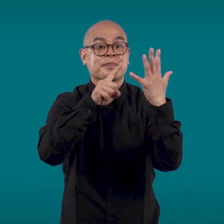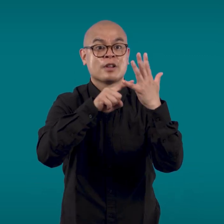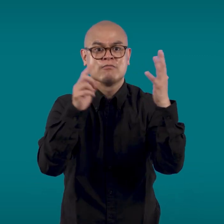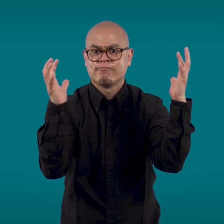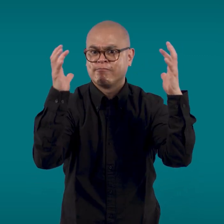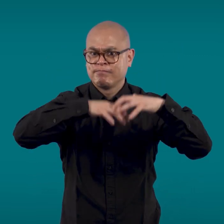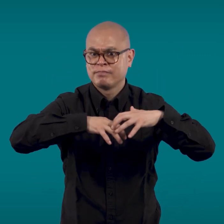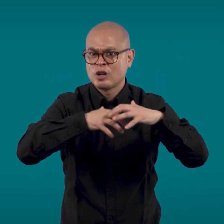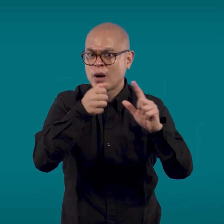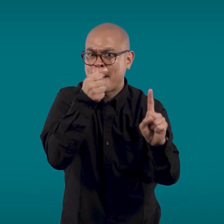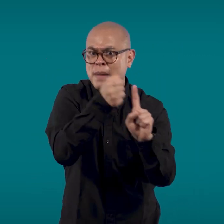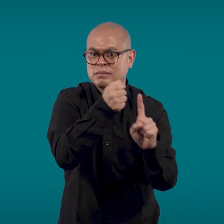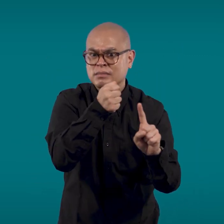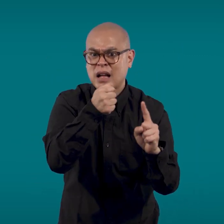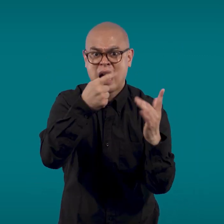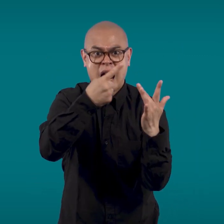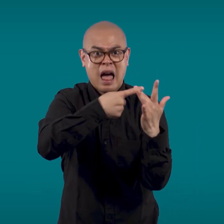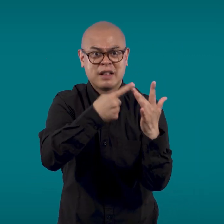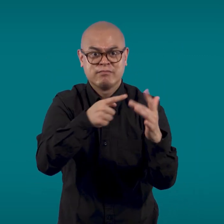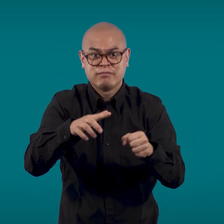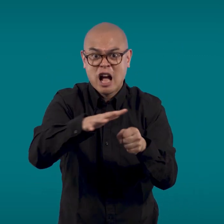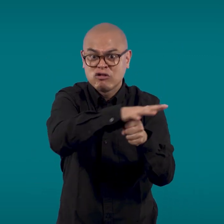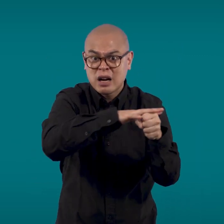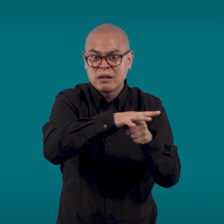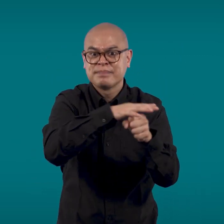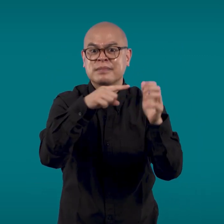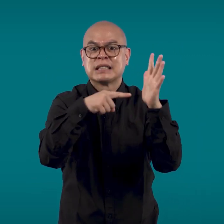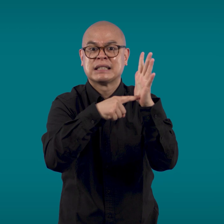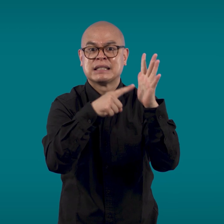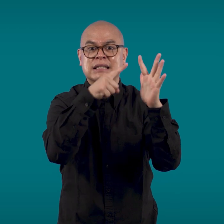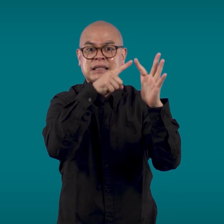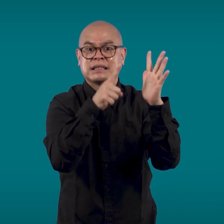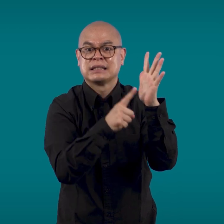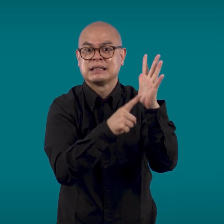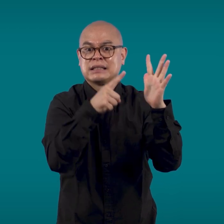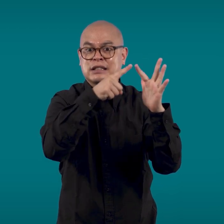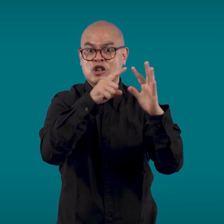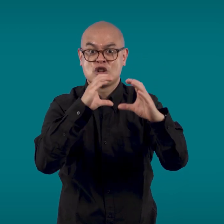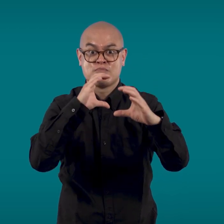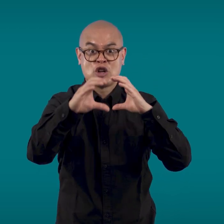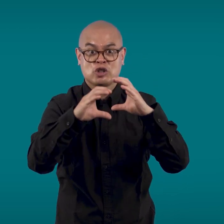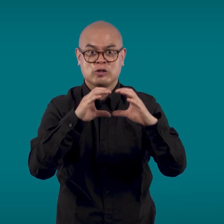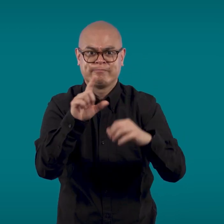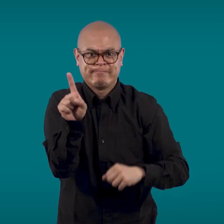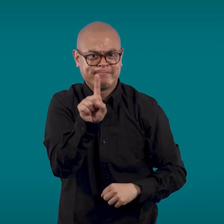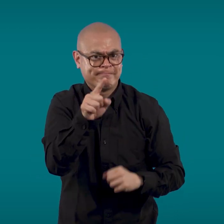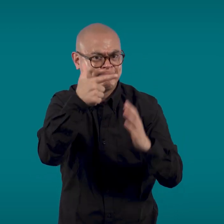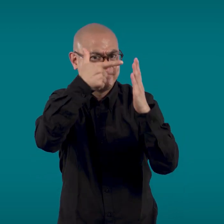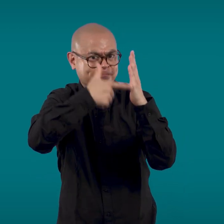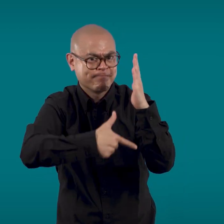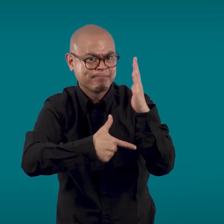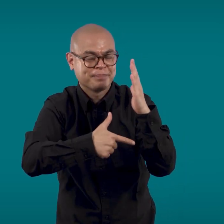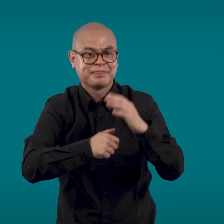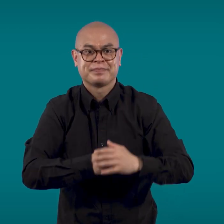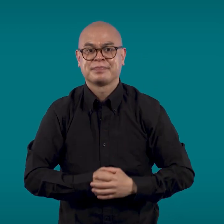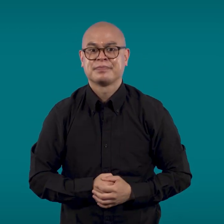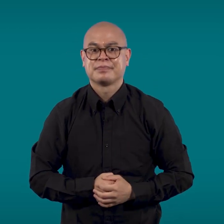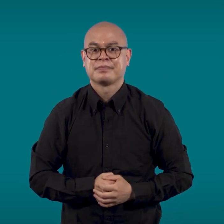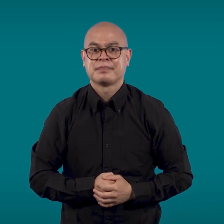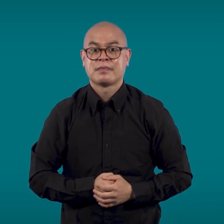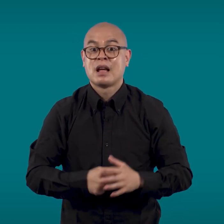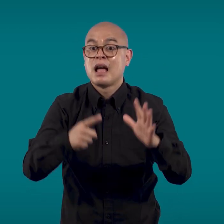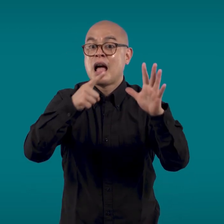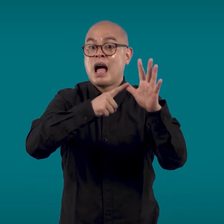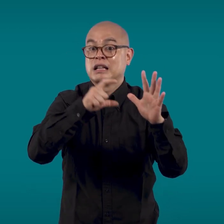Other wider telecommunications sector issues brought about by the outage.